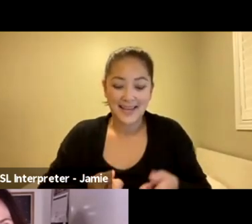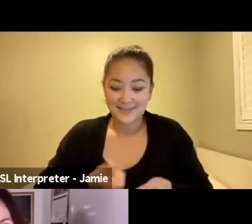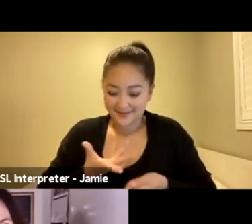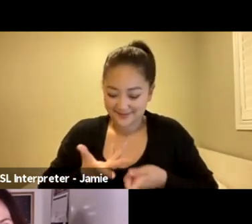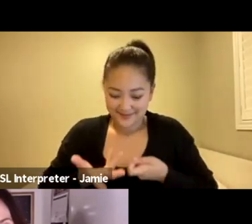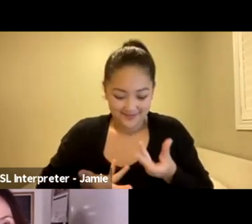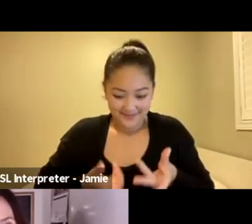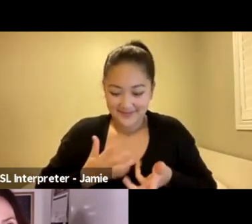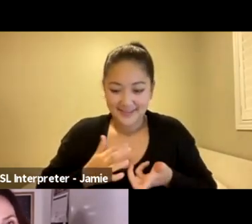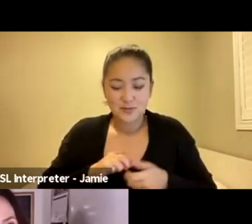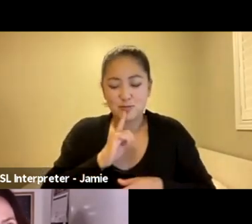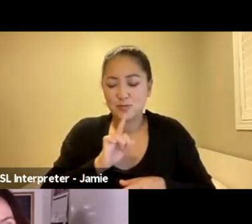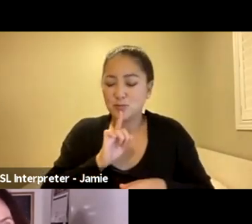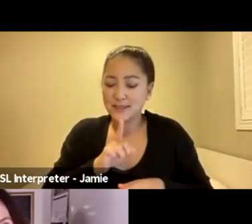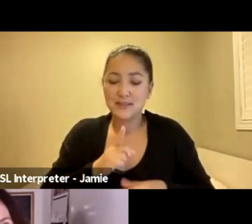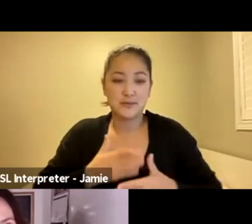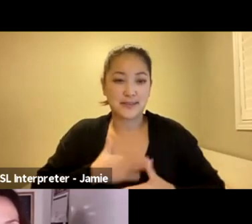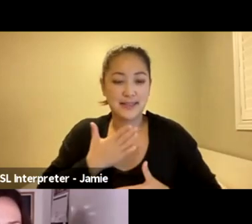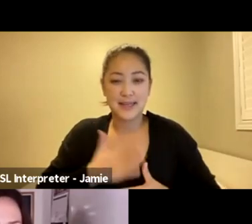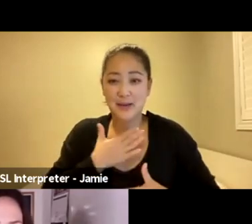the success of the Festival and is a direct result of your hard work,